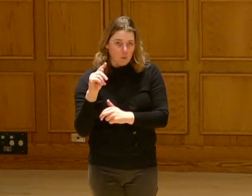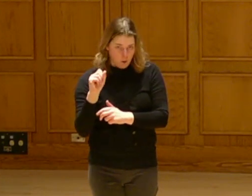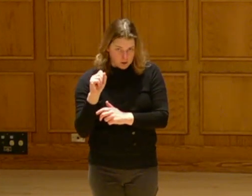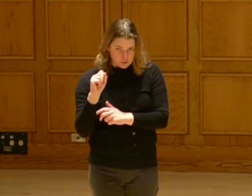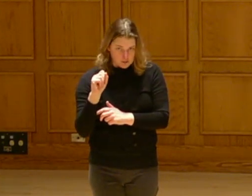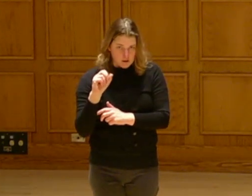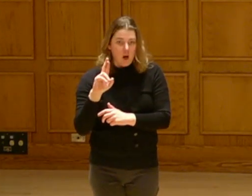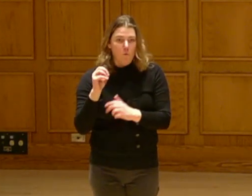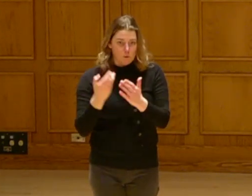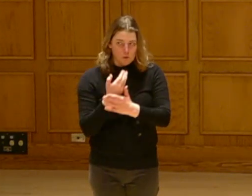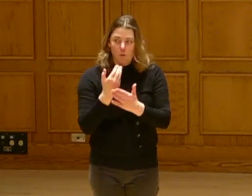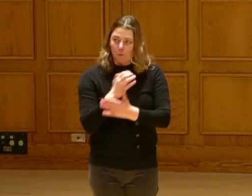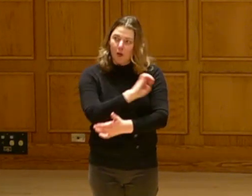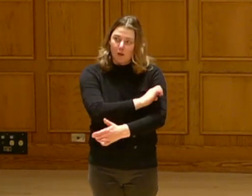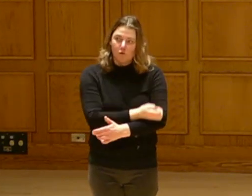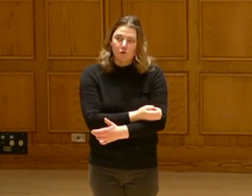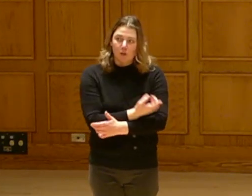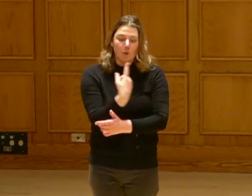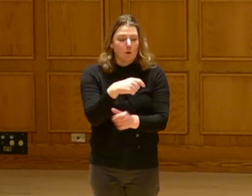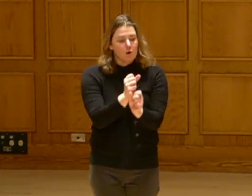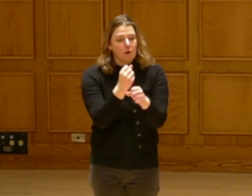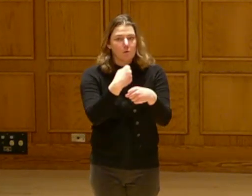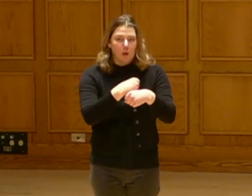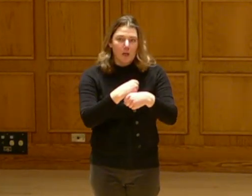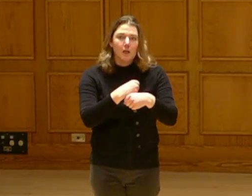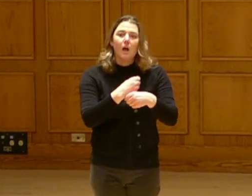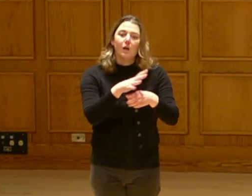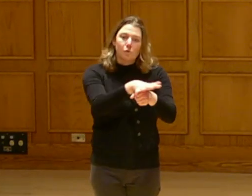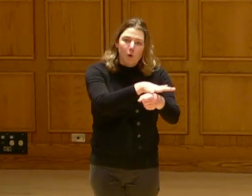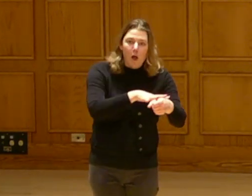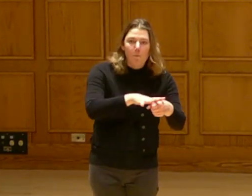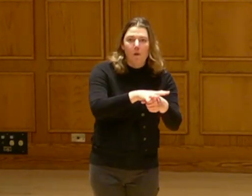Lake Solar Project. We're trying to create a tribal utility, and we have agreements.